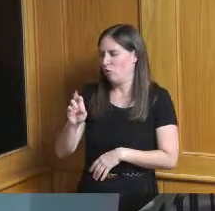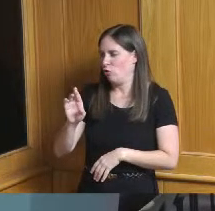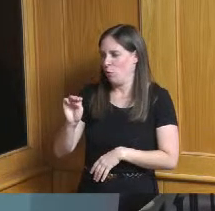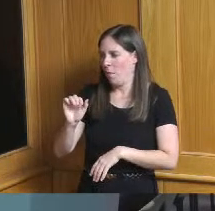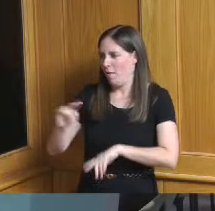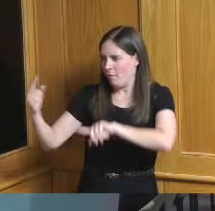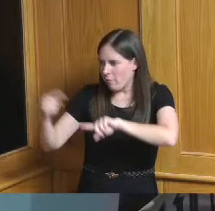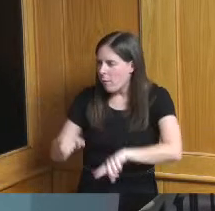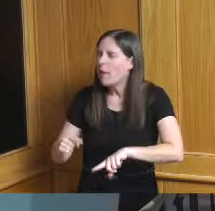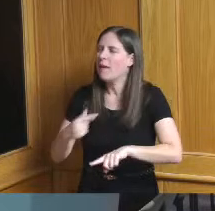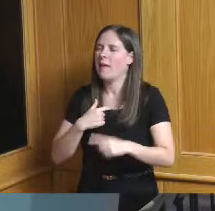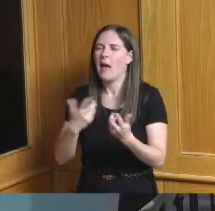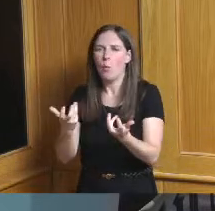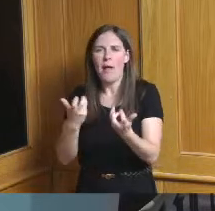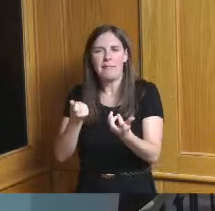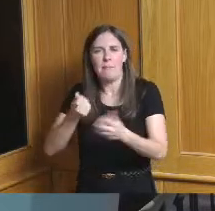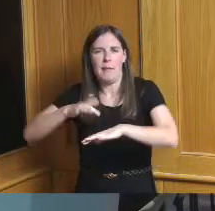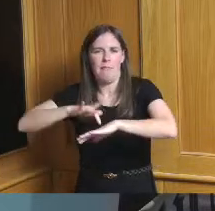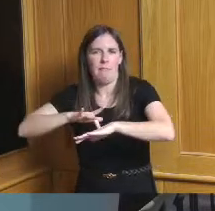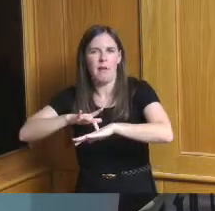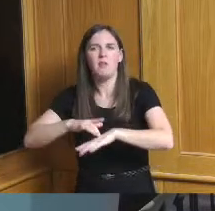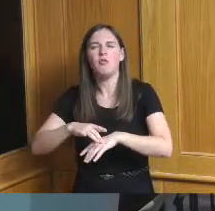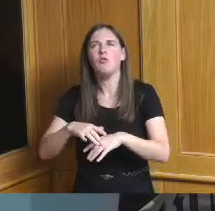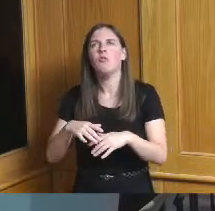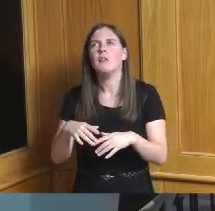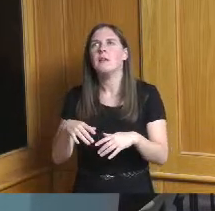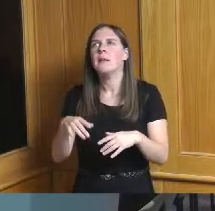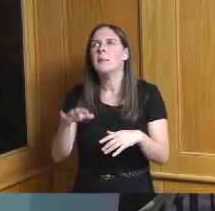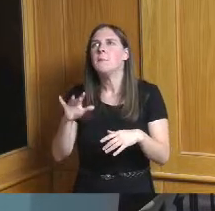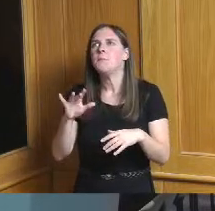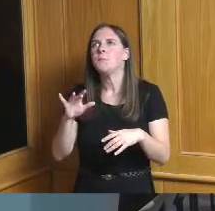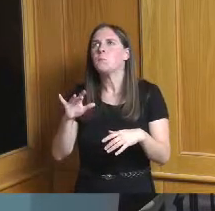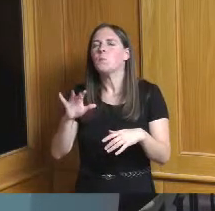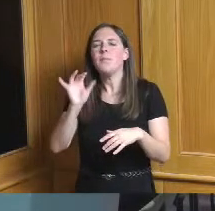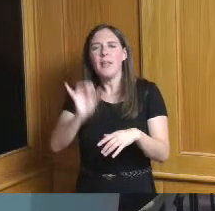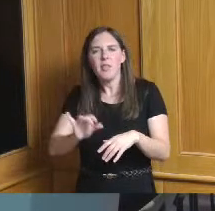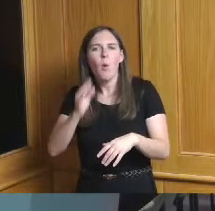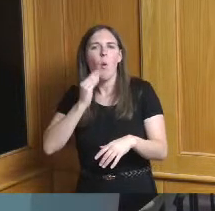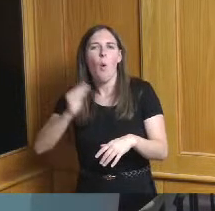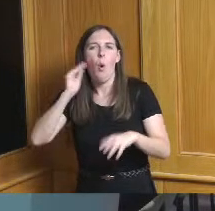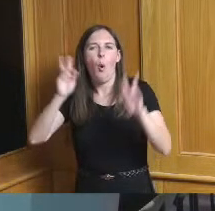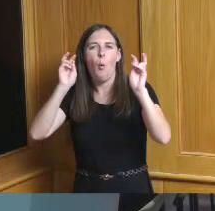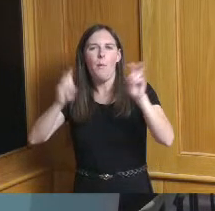to expand a little bit upon the availability of the at-home test kits they're available